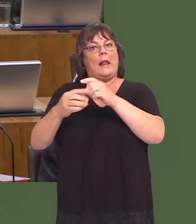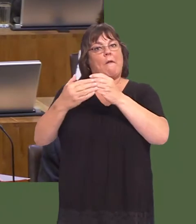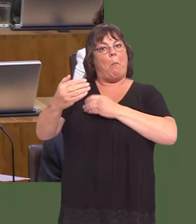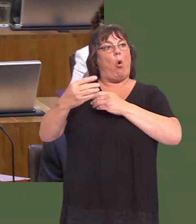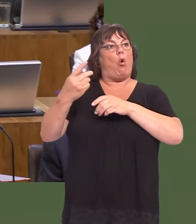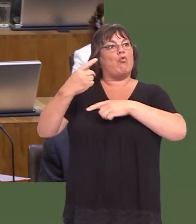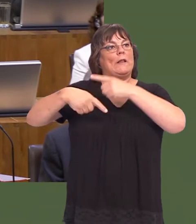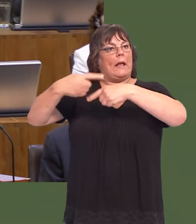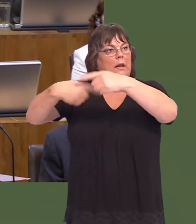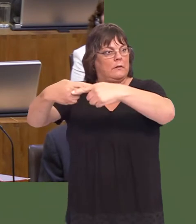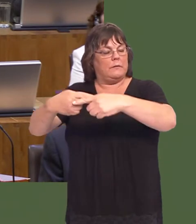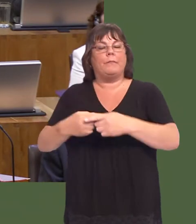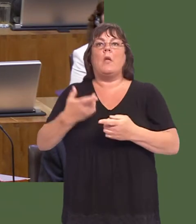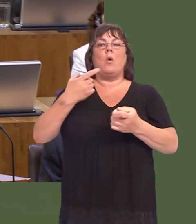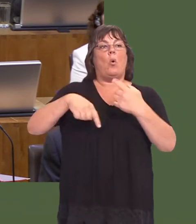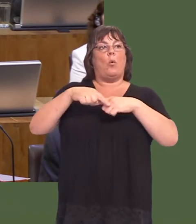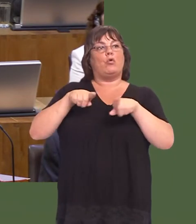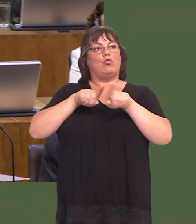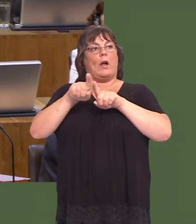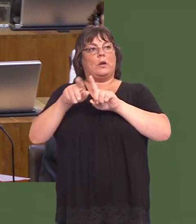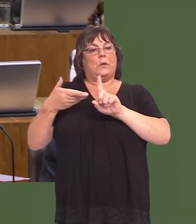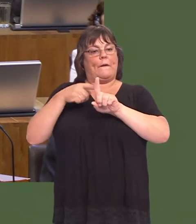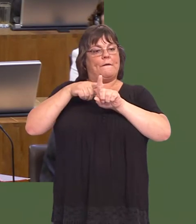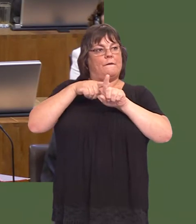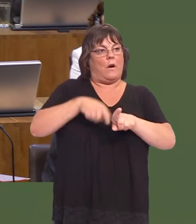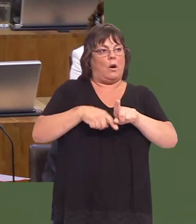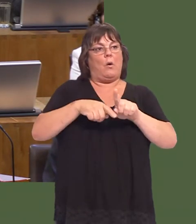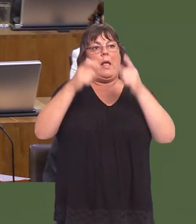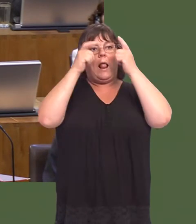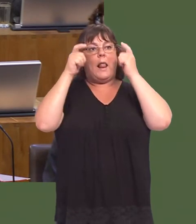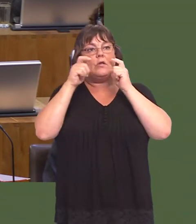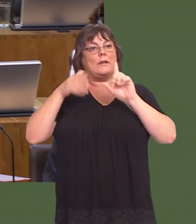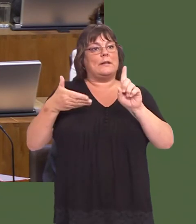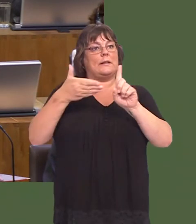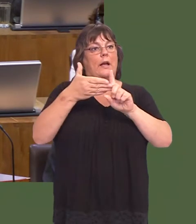We are also establishing the longer term framework to meet our legislative target within the